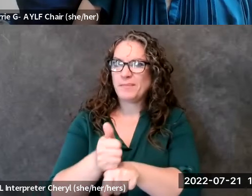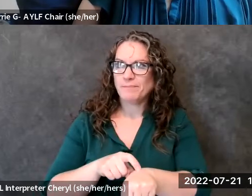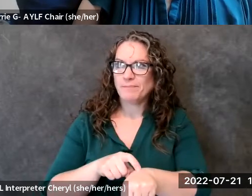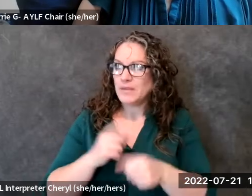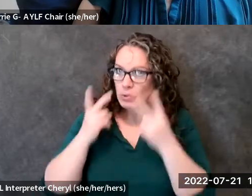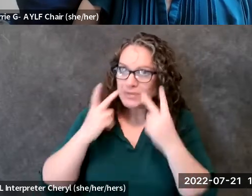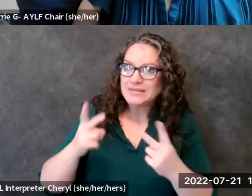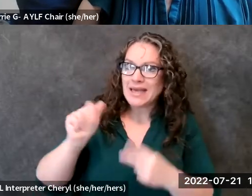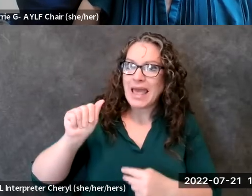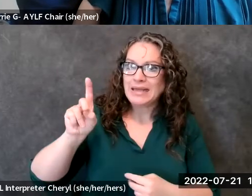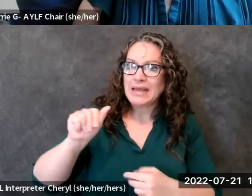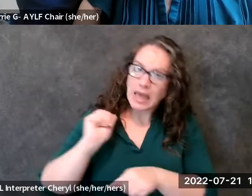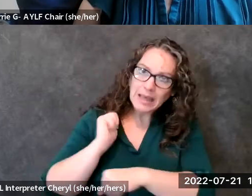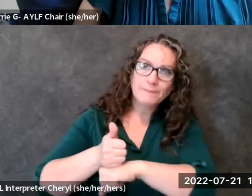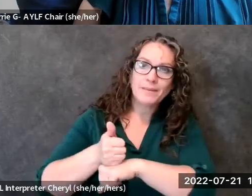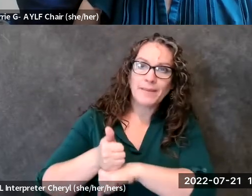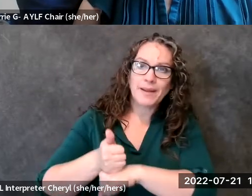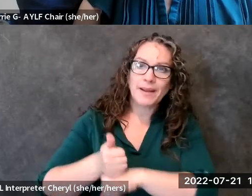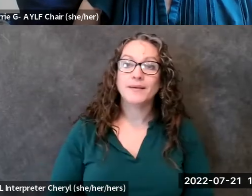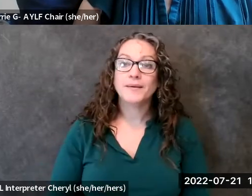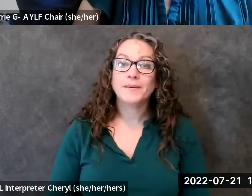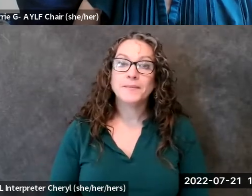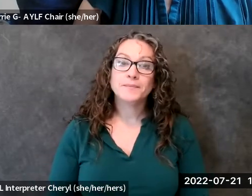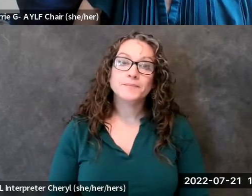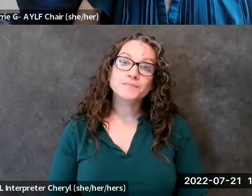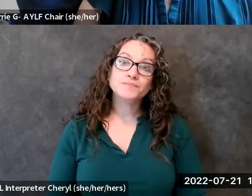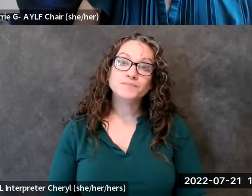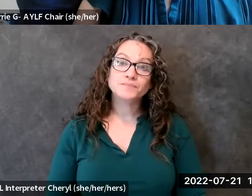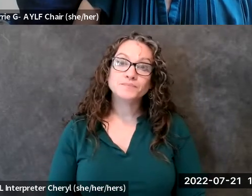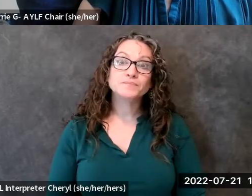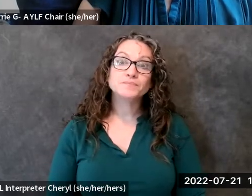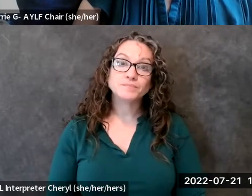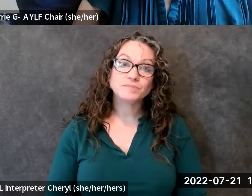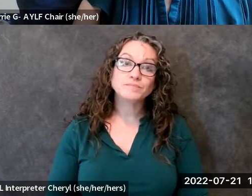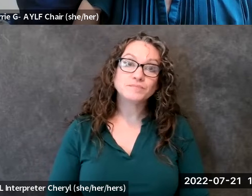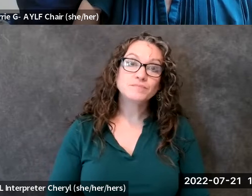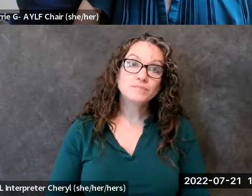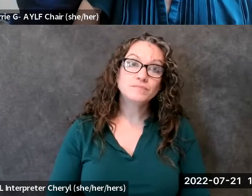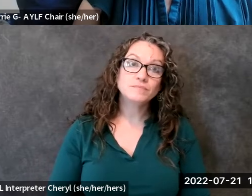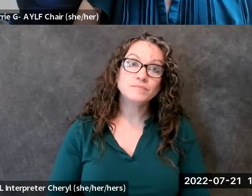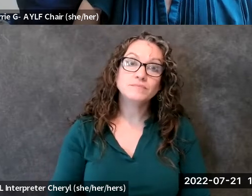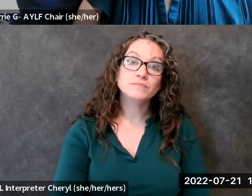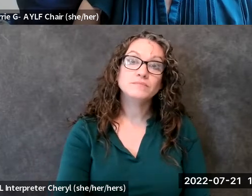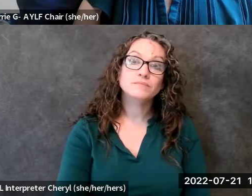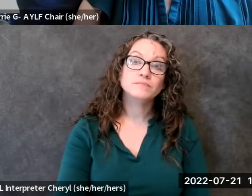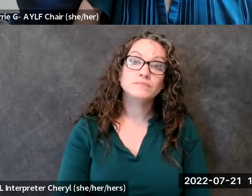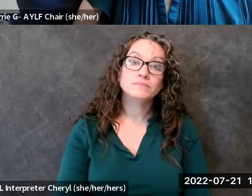and so um you know one of the one of the things that i know everybody is working on